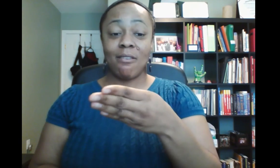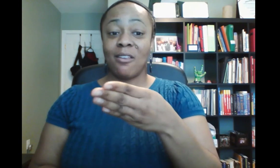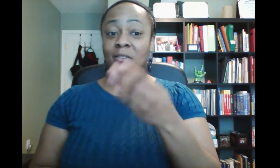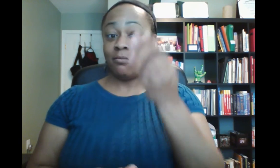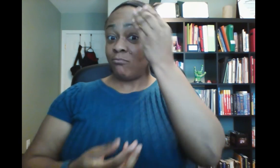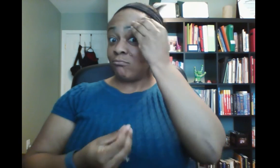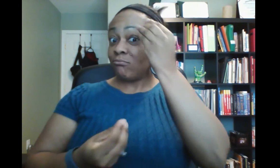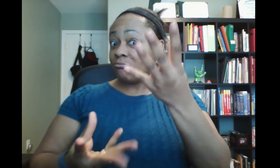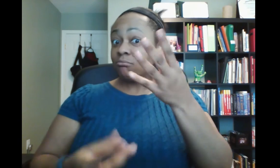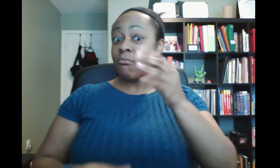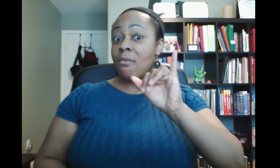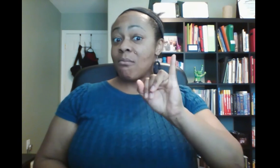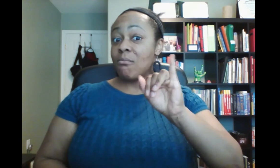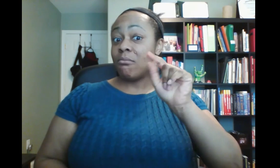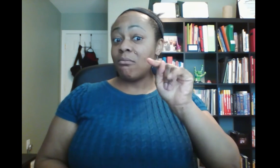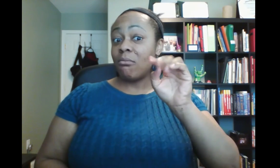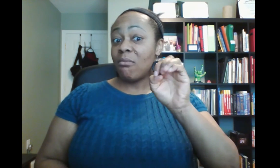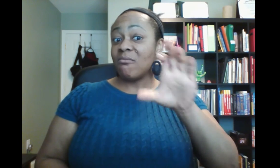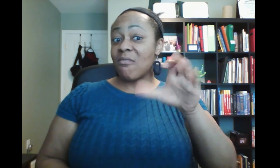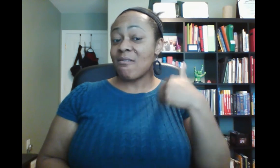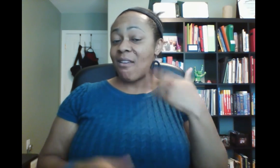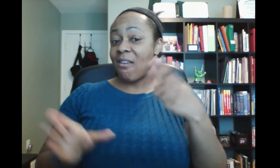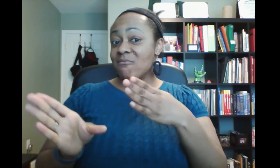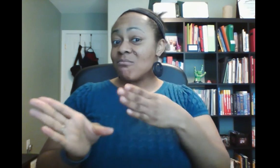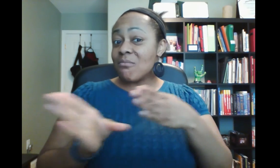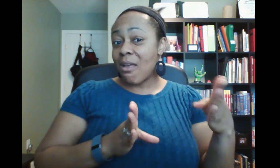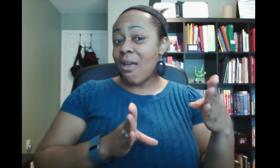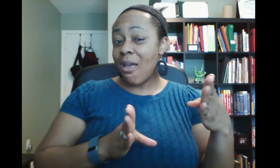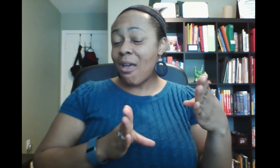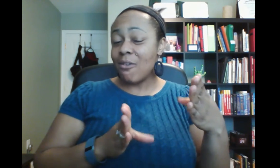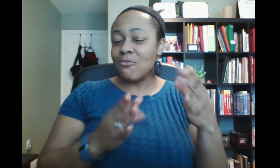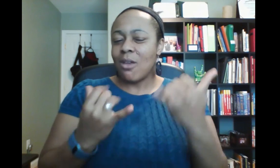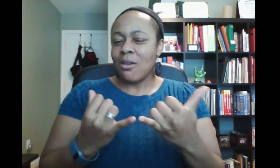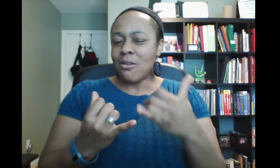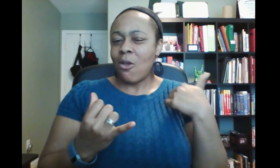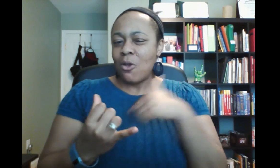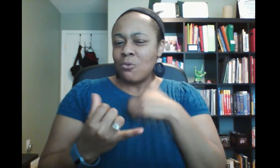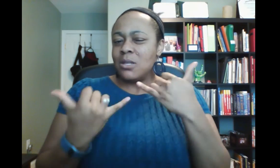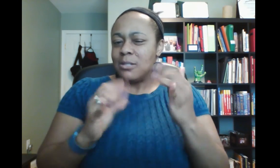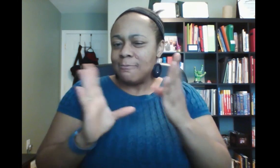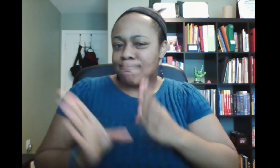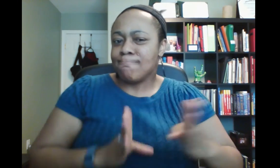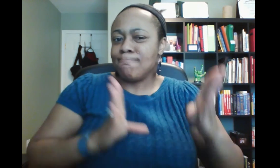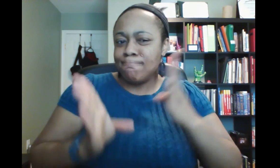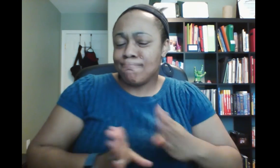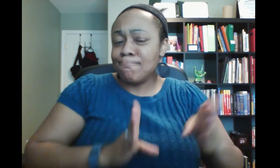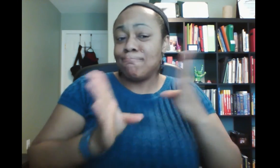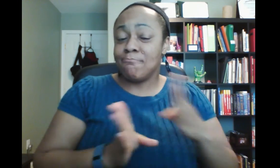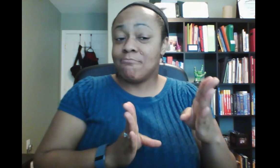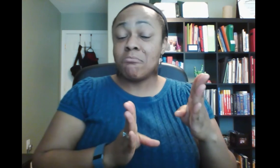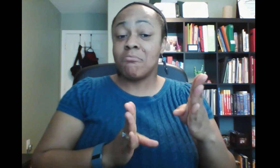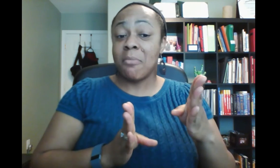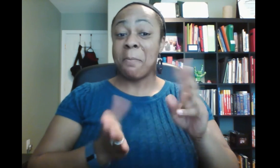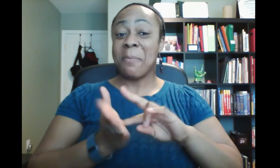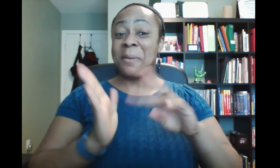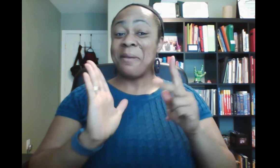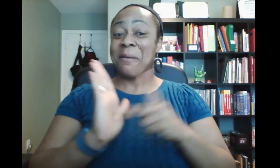ITOC is currently in the planning stages for an event